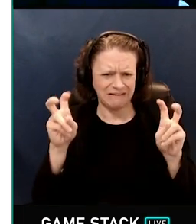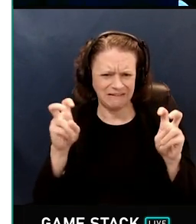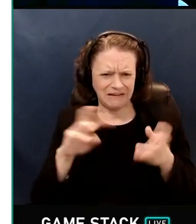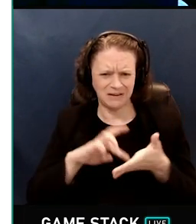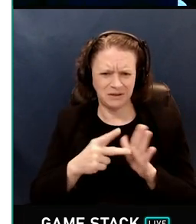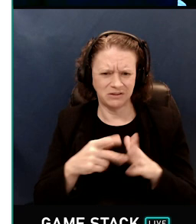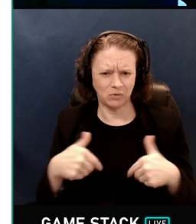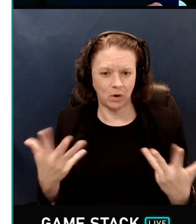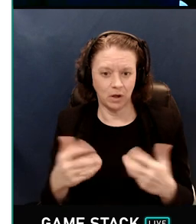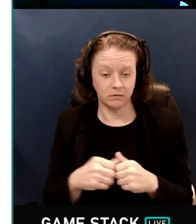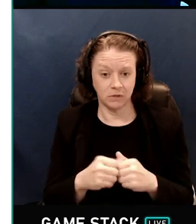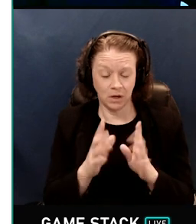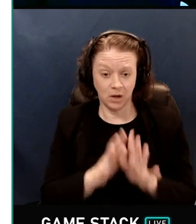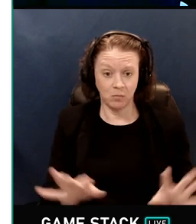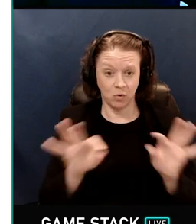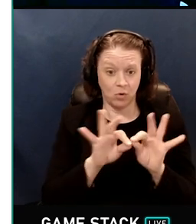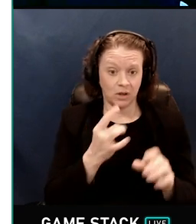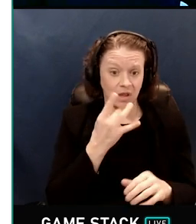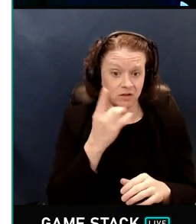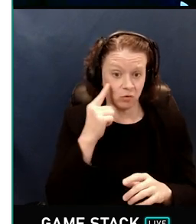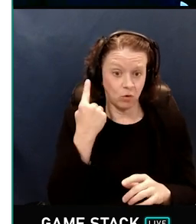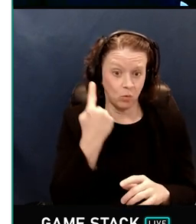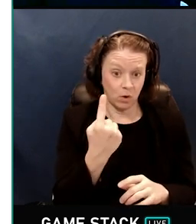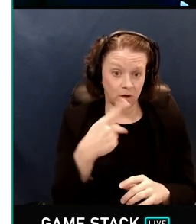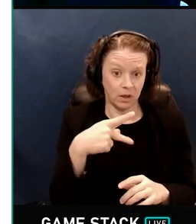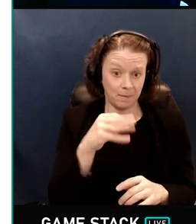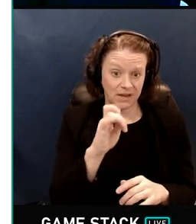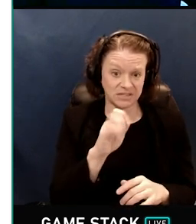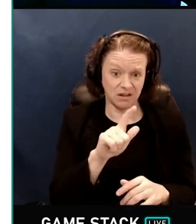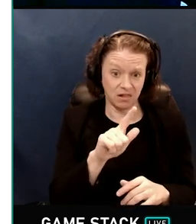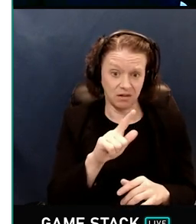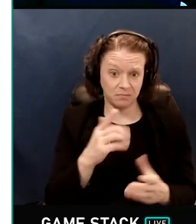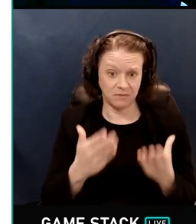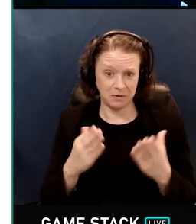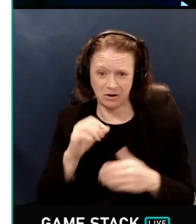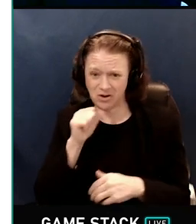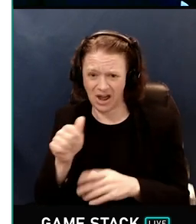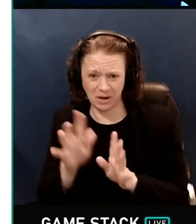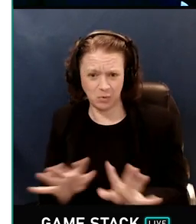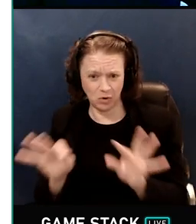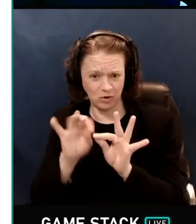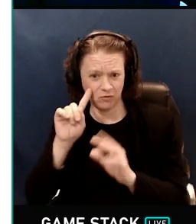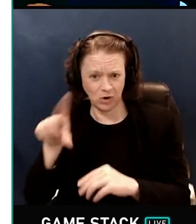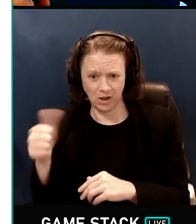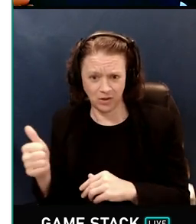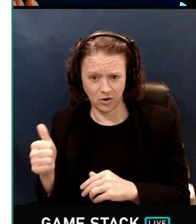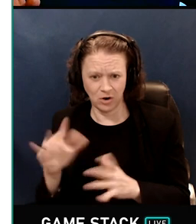Important lights for one pixel aren't necessarily important for another. How do you